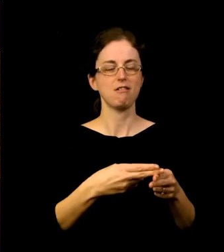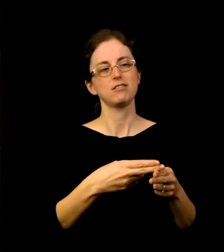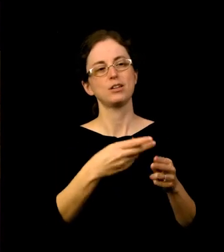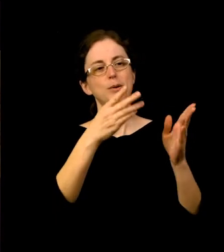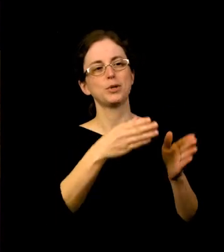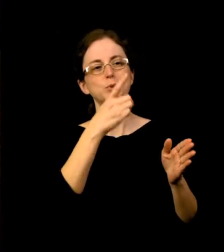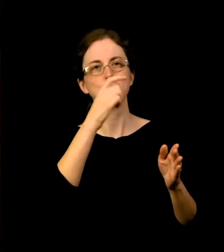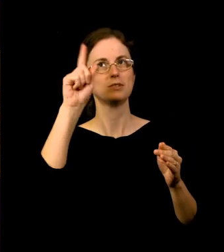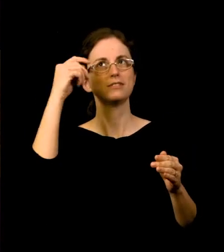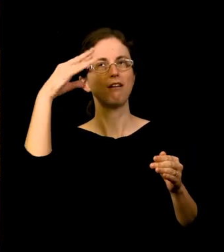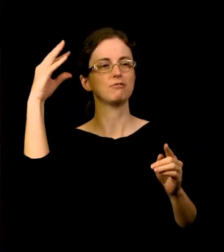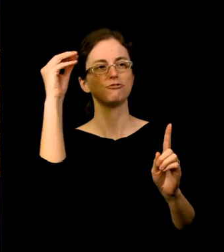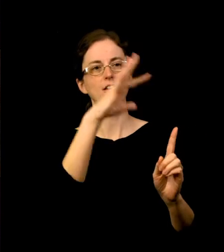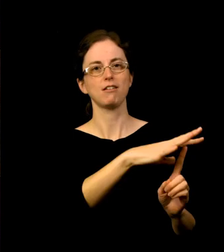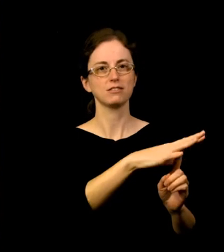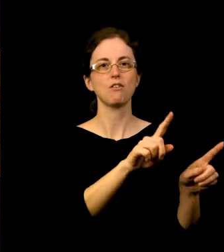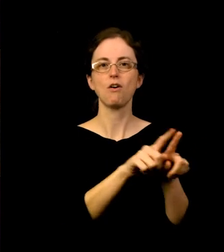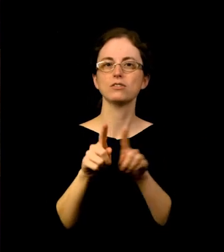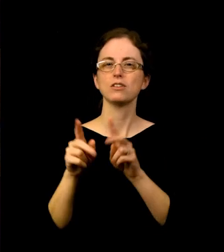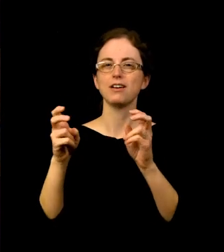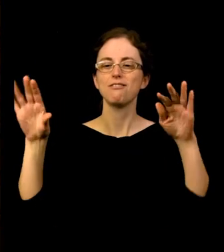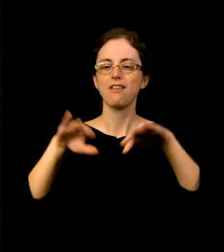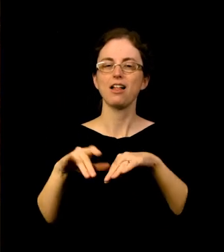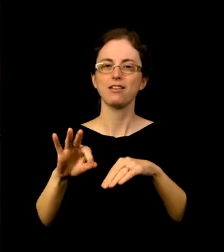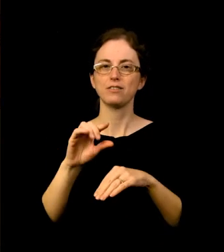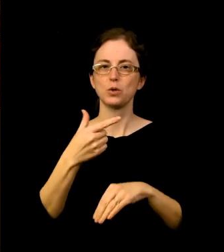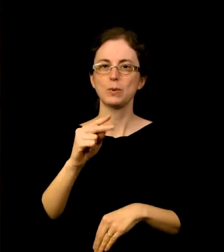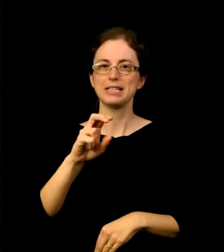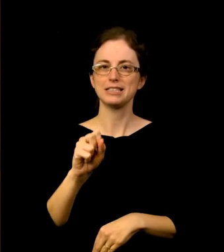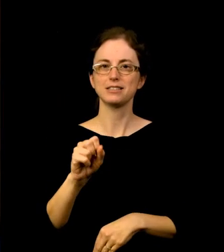but also explores the Valley of the Queens, a site in Egypt where the wives of Pharaohs were buried